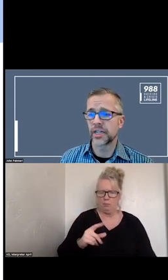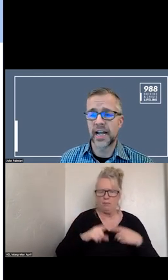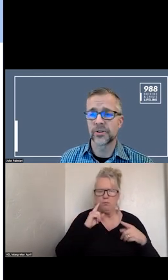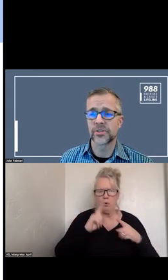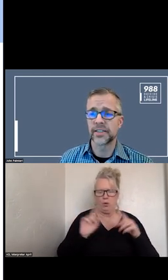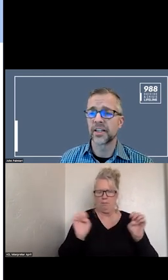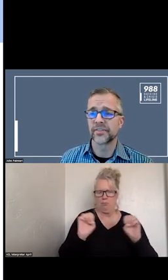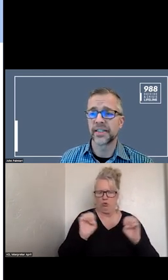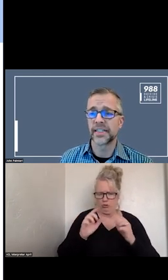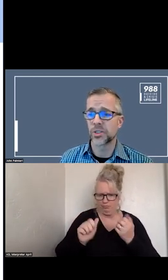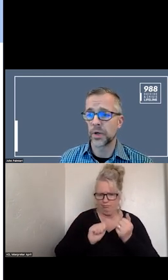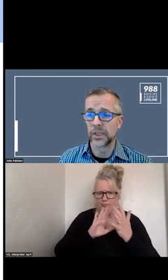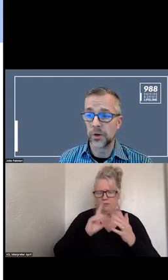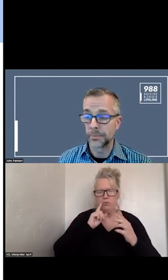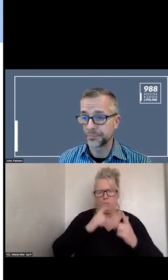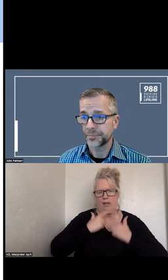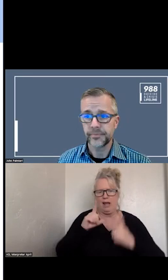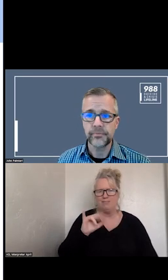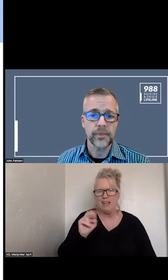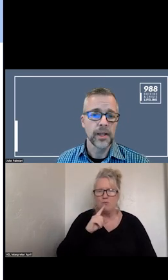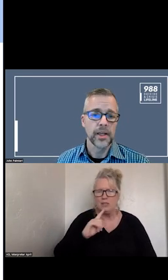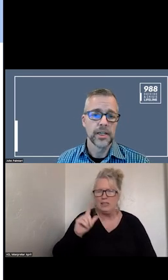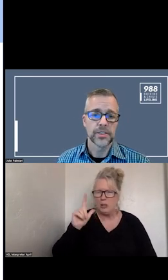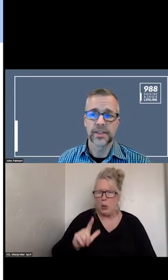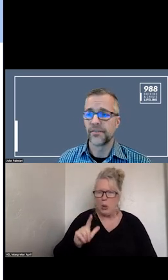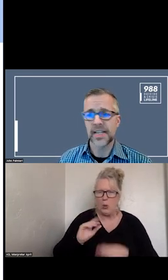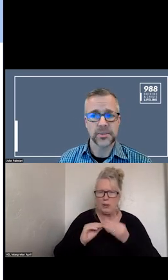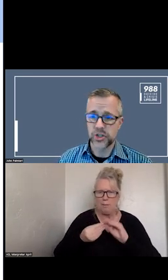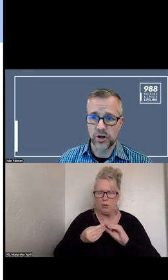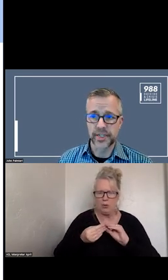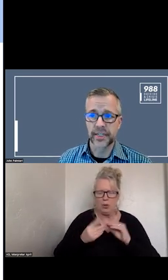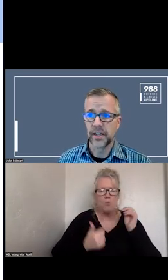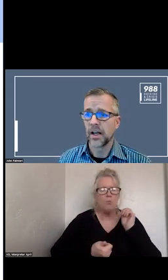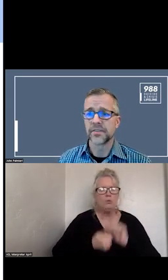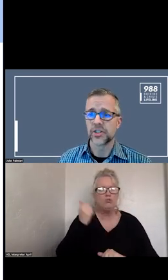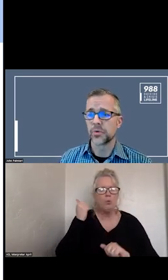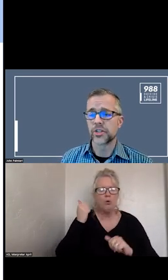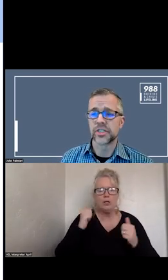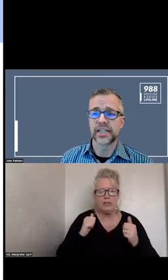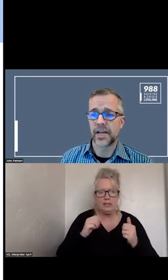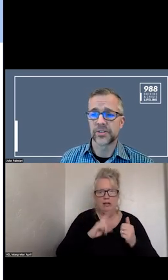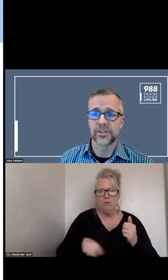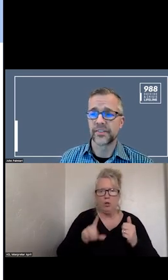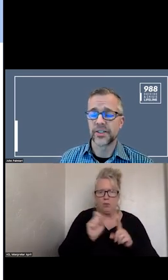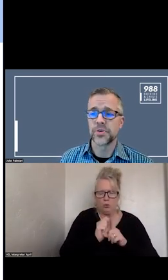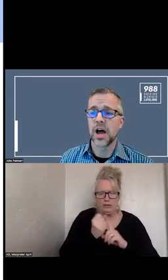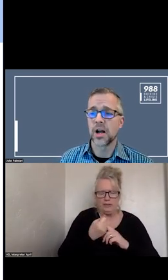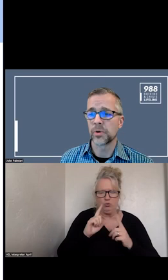ENCOUNTERS WITH DISPATCH IS LOW. SO THE VAST ENCOUNTERS INTO NOT